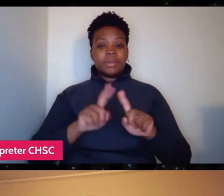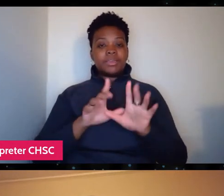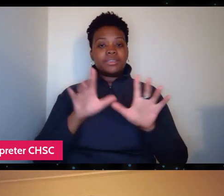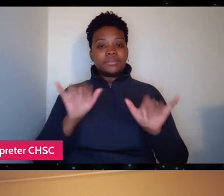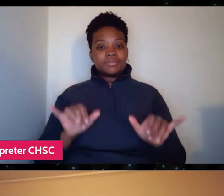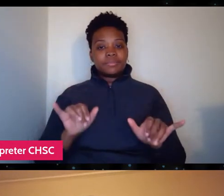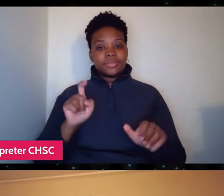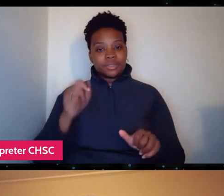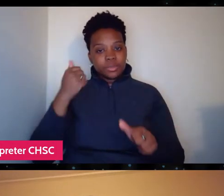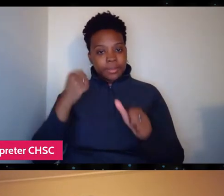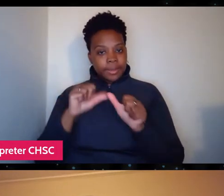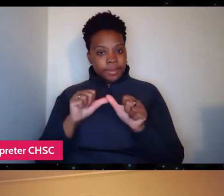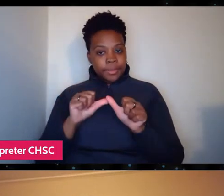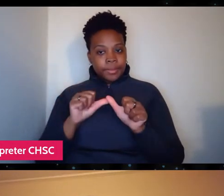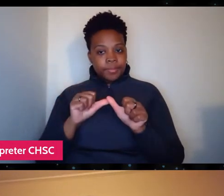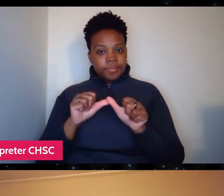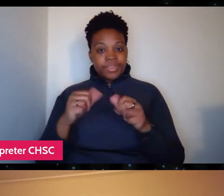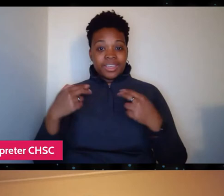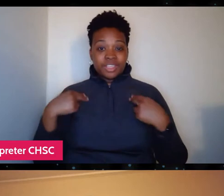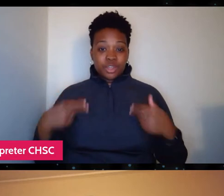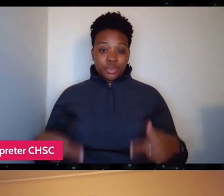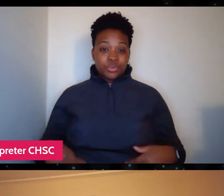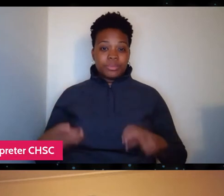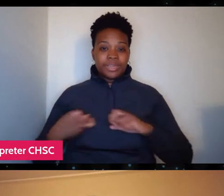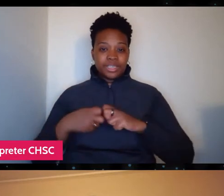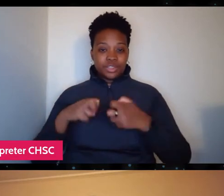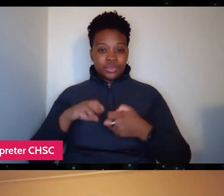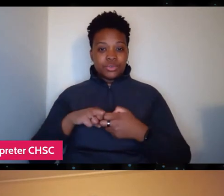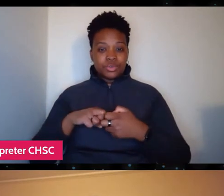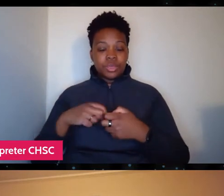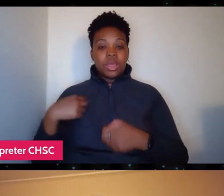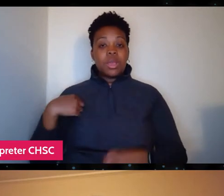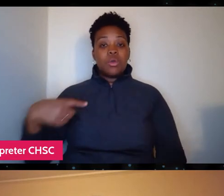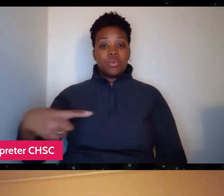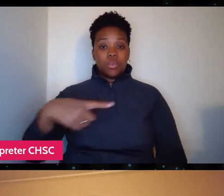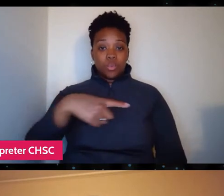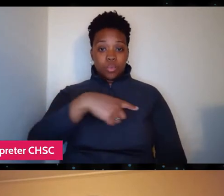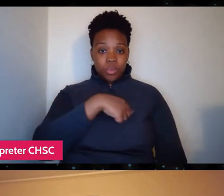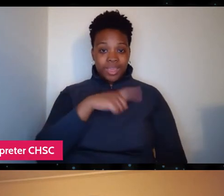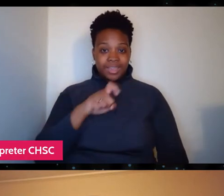that it's a human issue. We need to help these people right now.